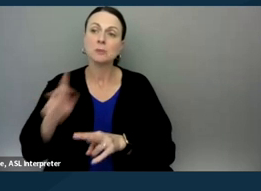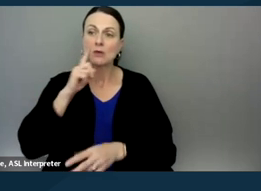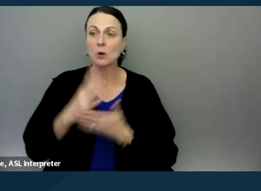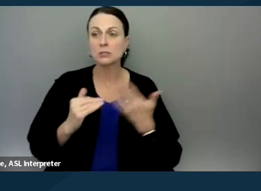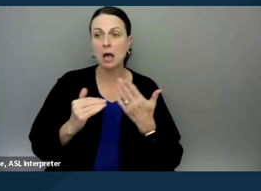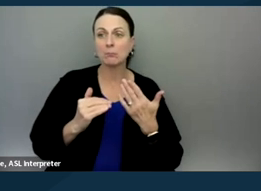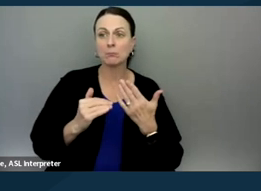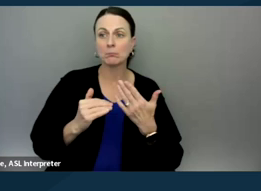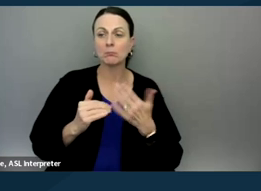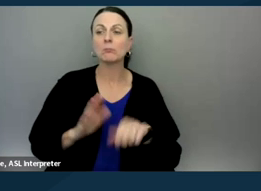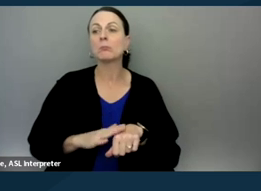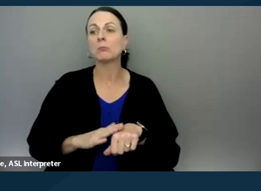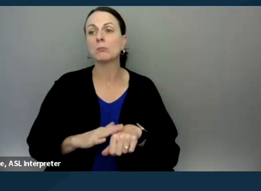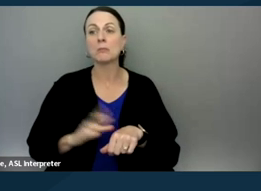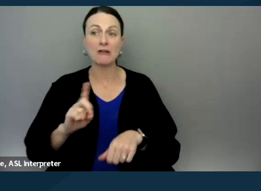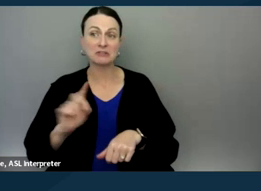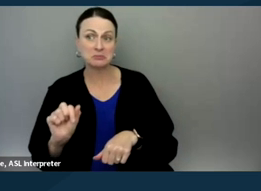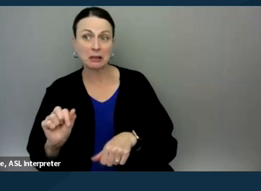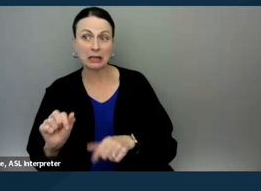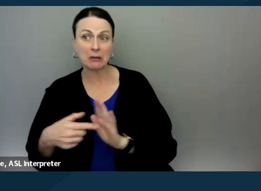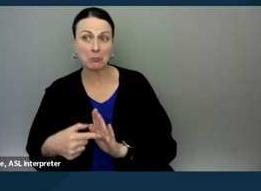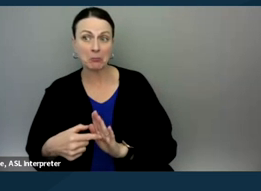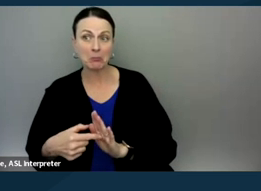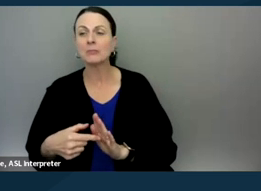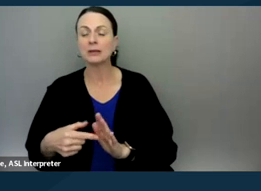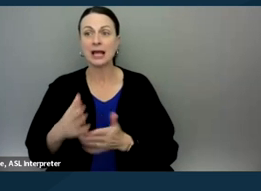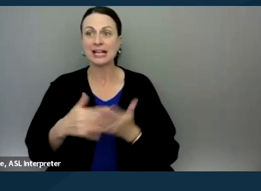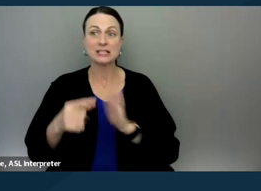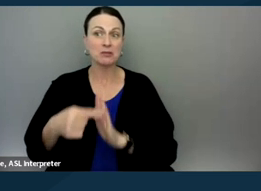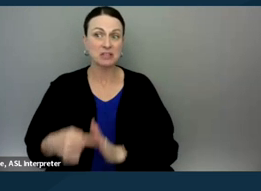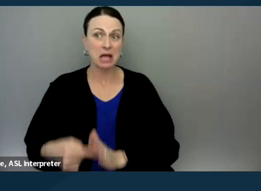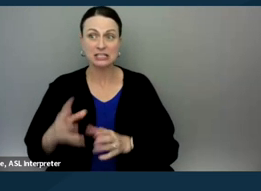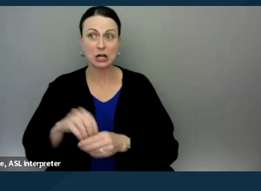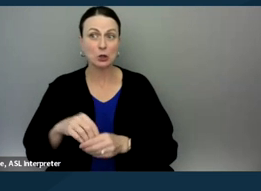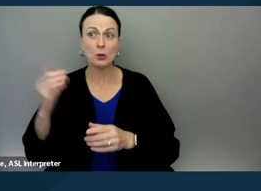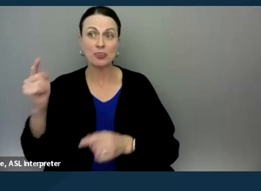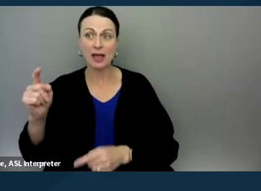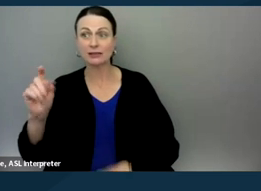for some telltale signs of a disability and some of these telltale signs can include X, Y, and Z.